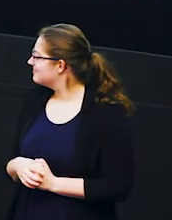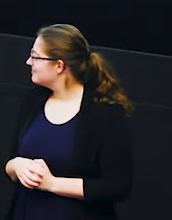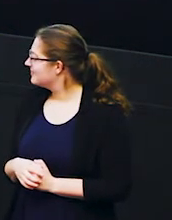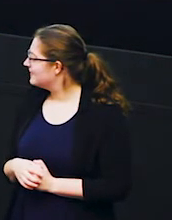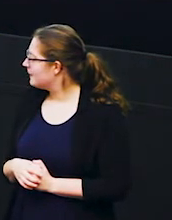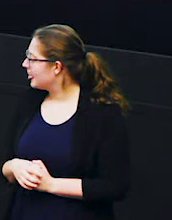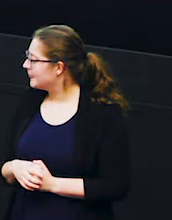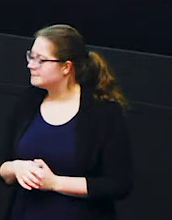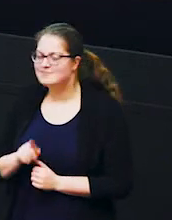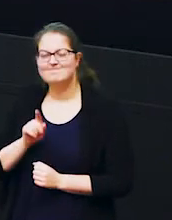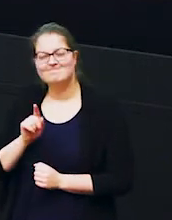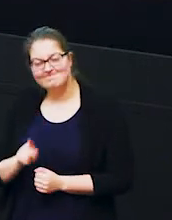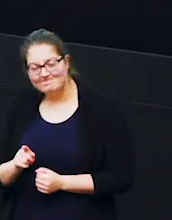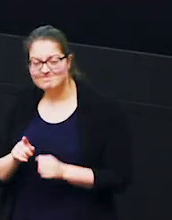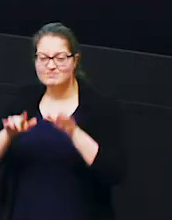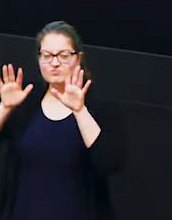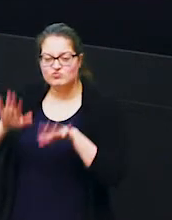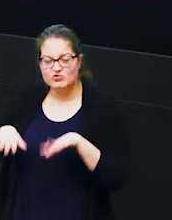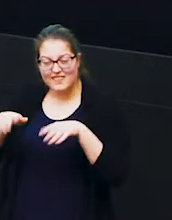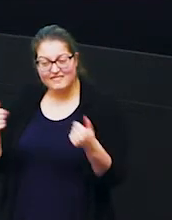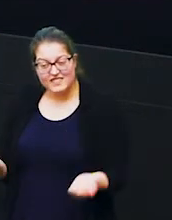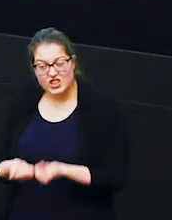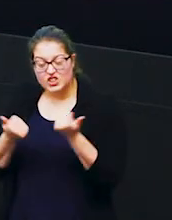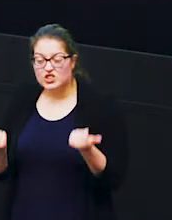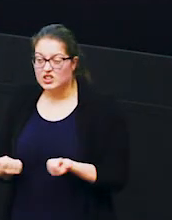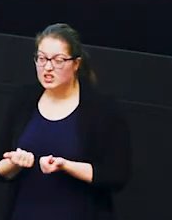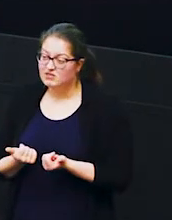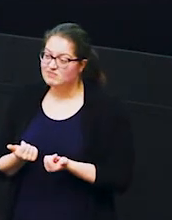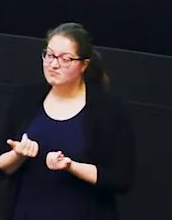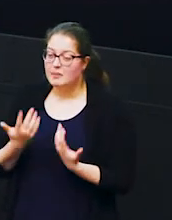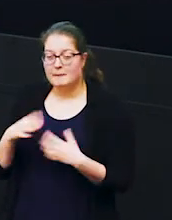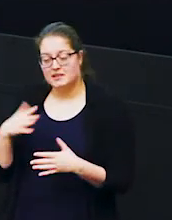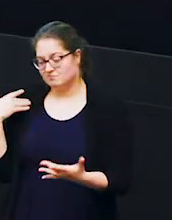but as the rains have now ended you know we're thinking a few weeks since we've seen rain